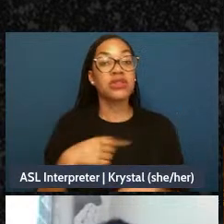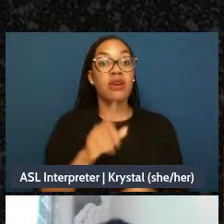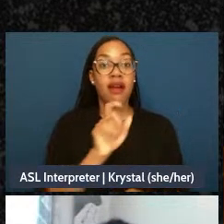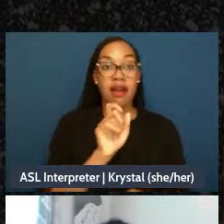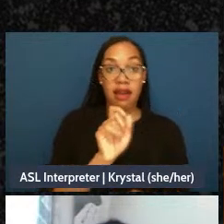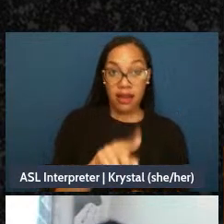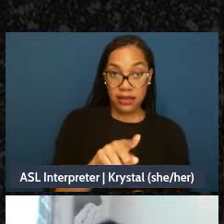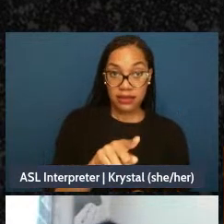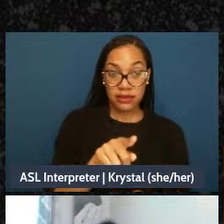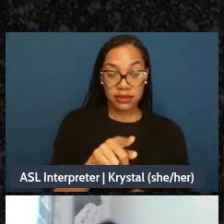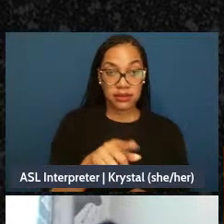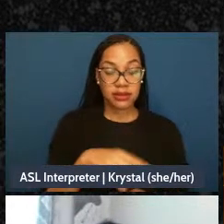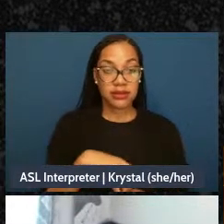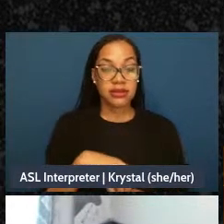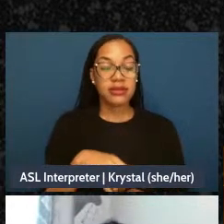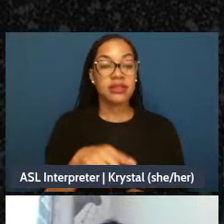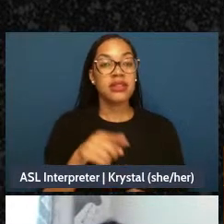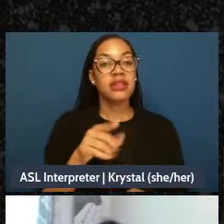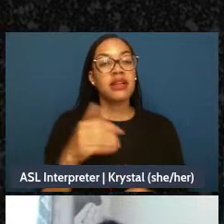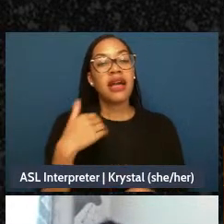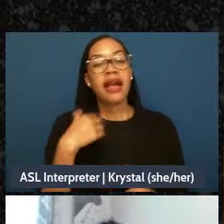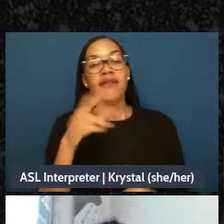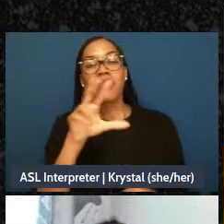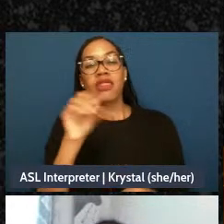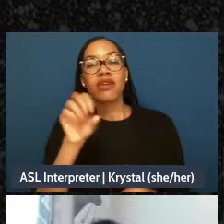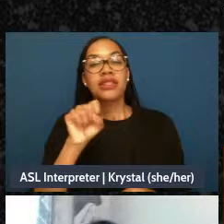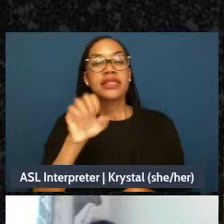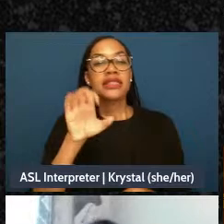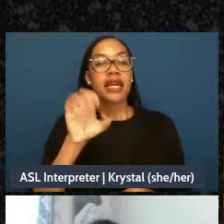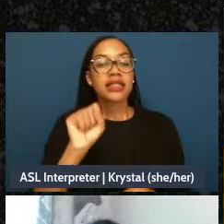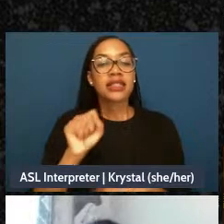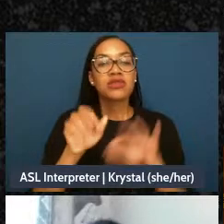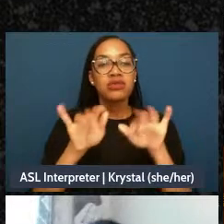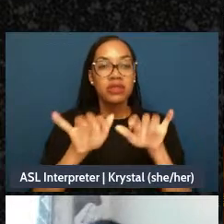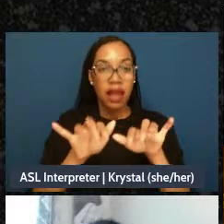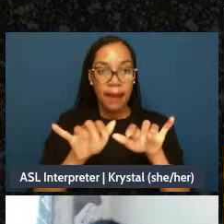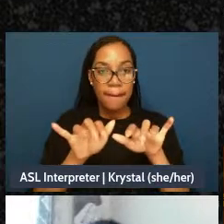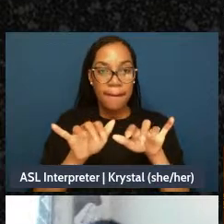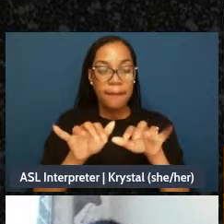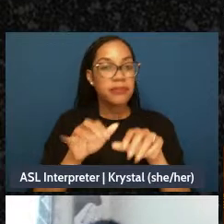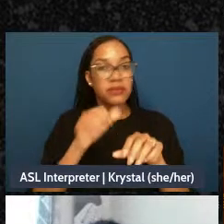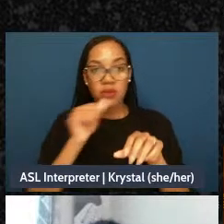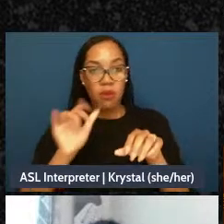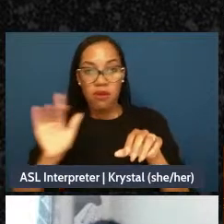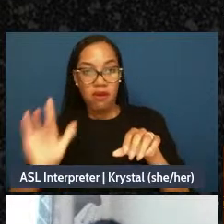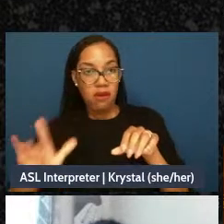you all are going to have 30 seconds to write your answer into the chat, you're not going to